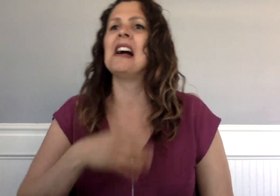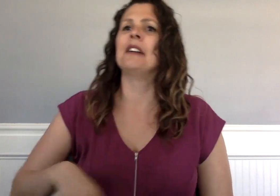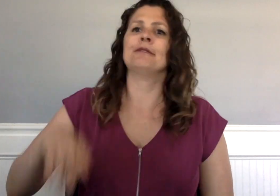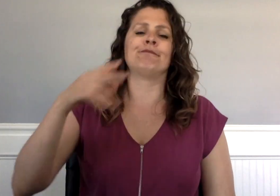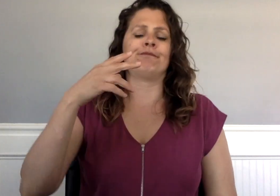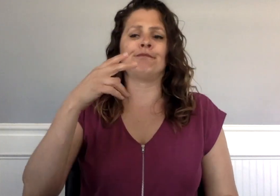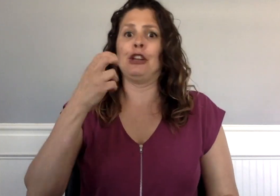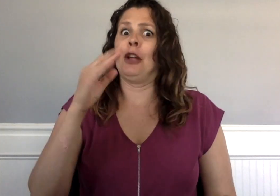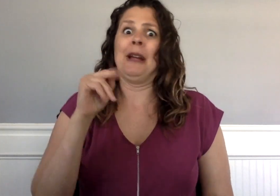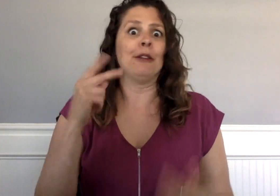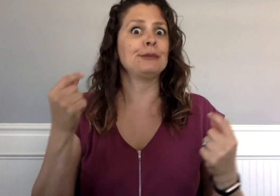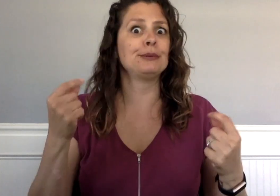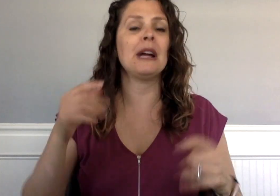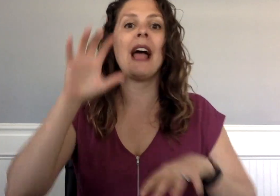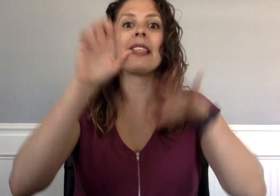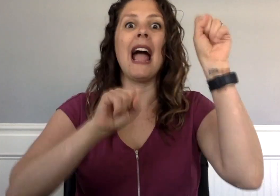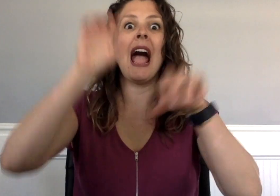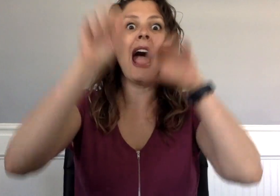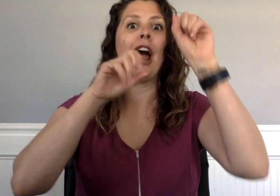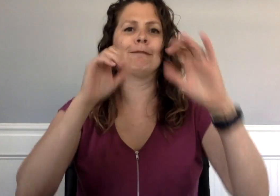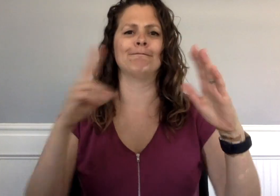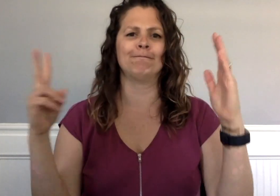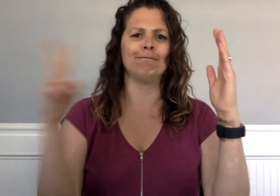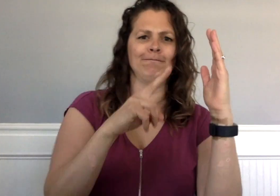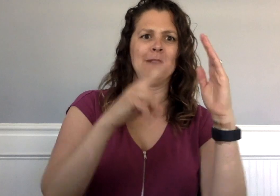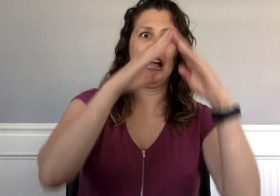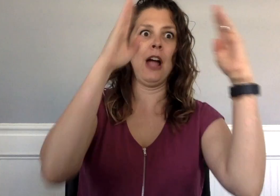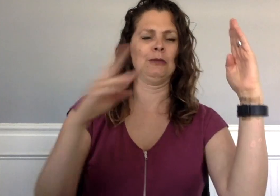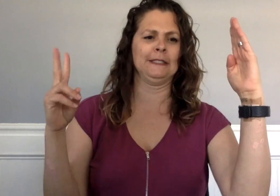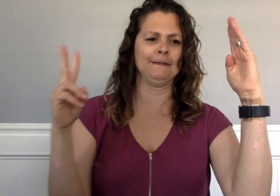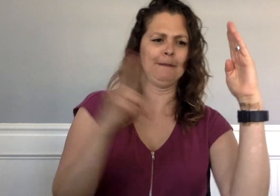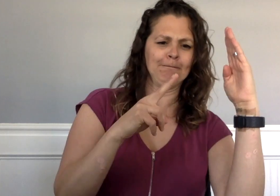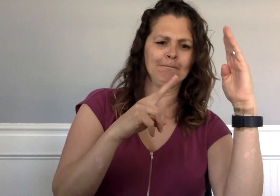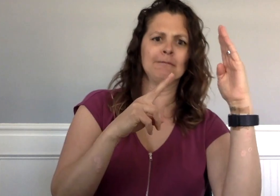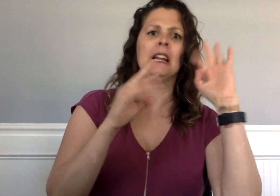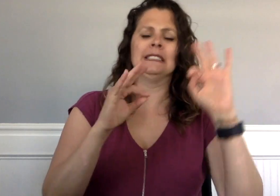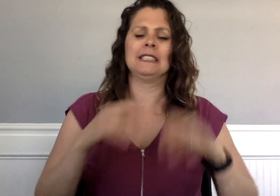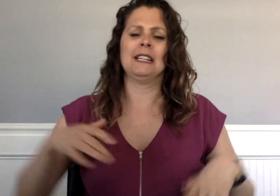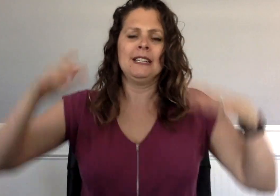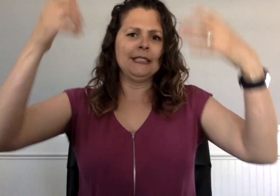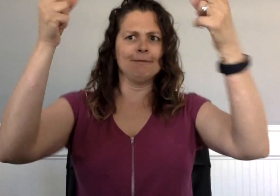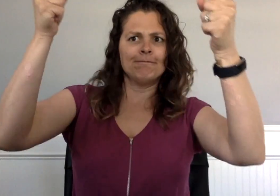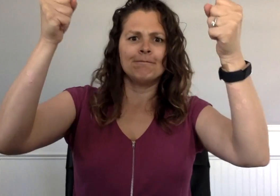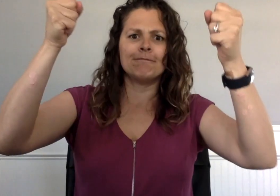Herman propped the ladder against the house. Then he gripped the edges of the ladder.